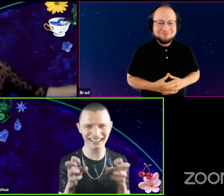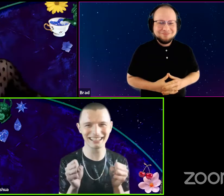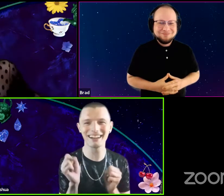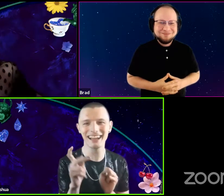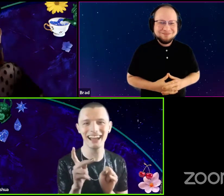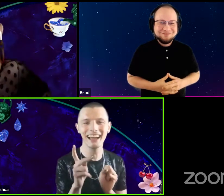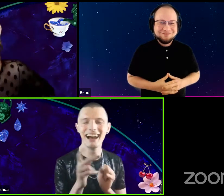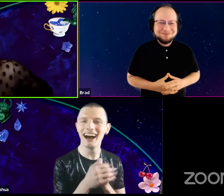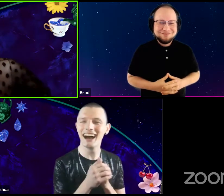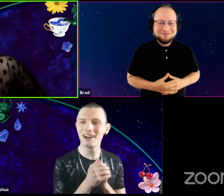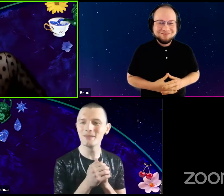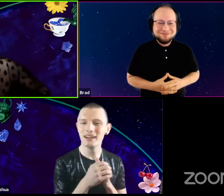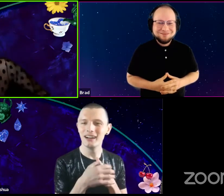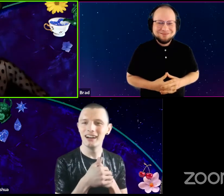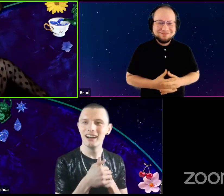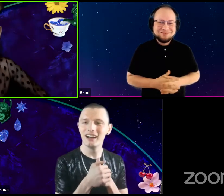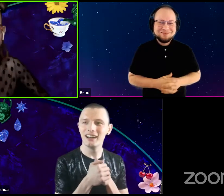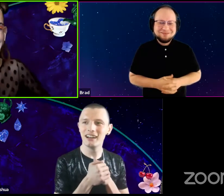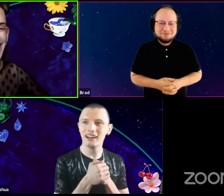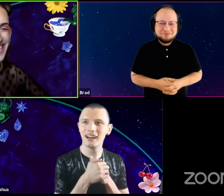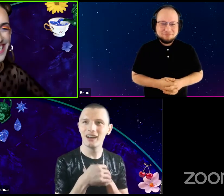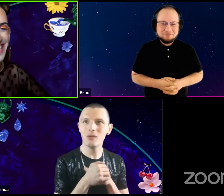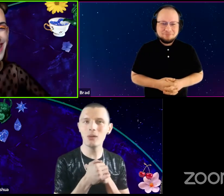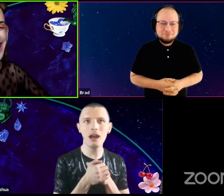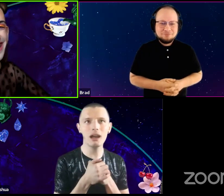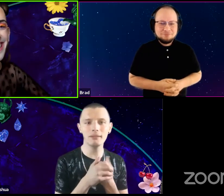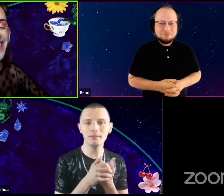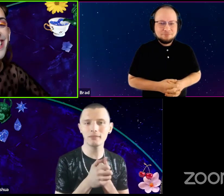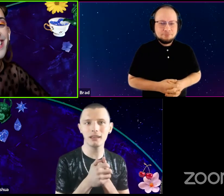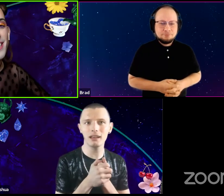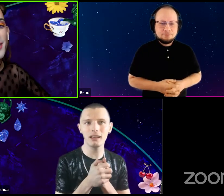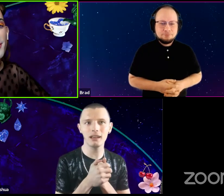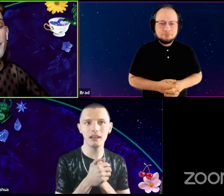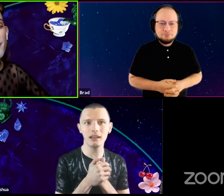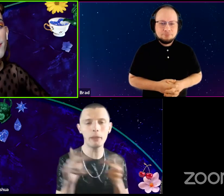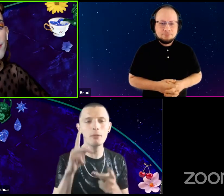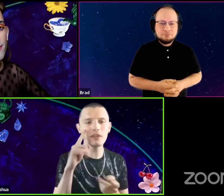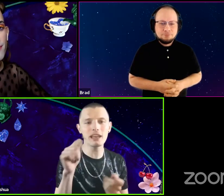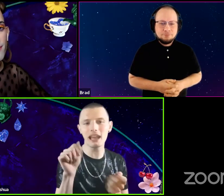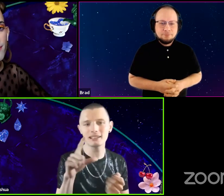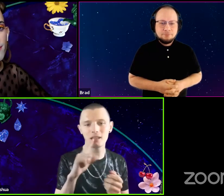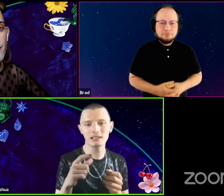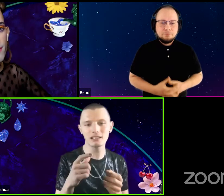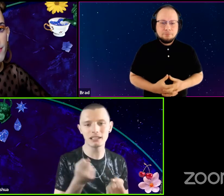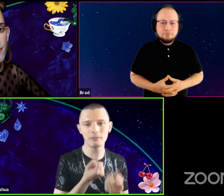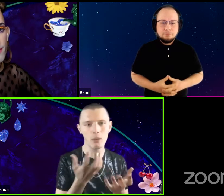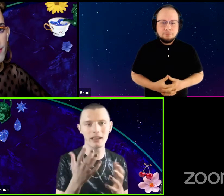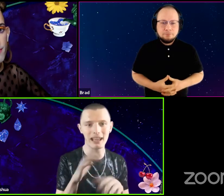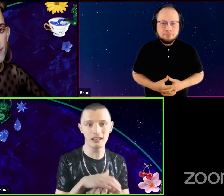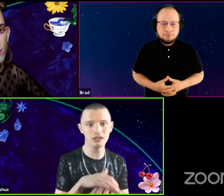Okay. Um, well. People think ASL is, it's spoken English, but it's not